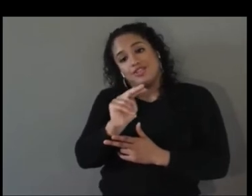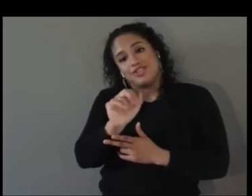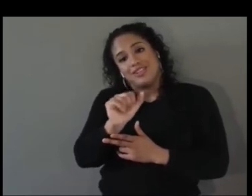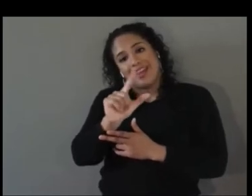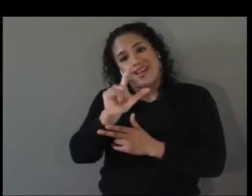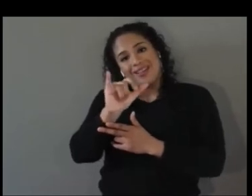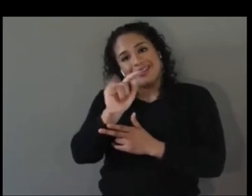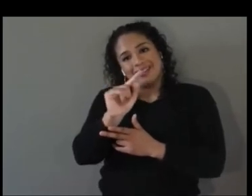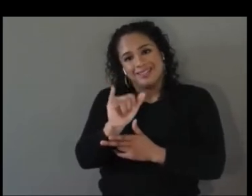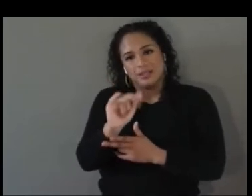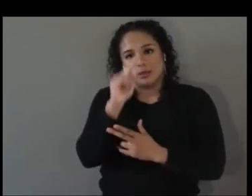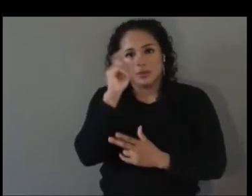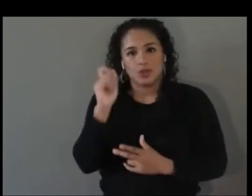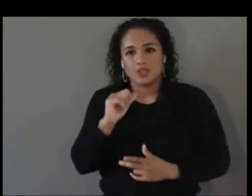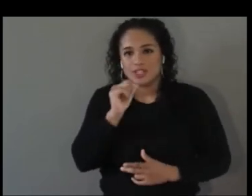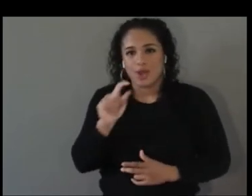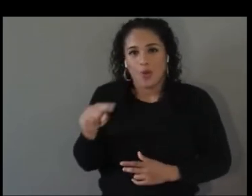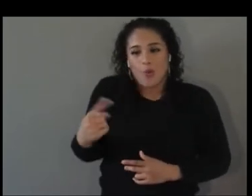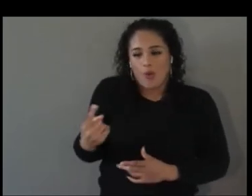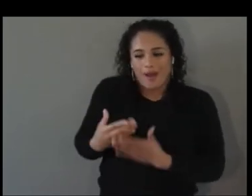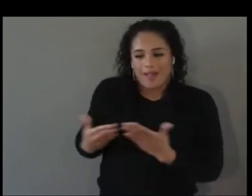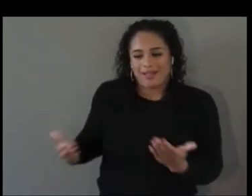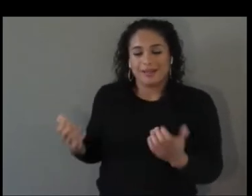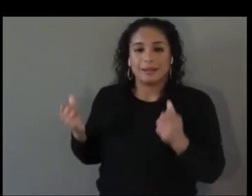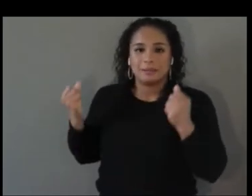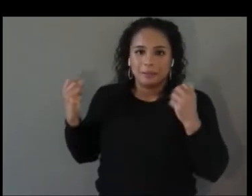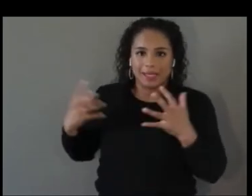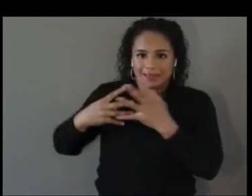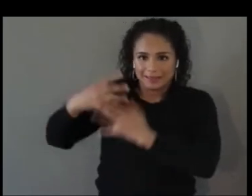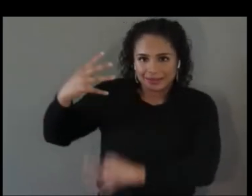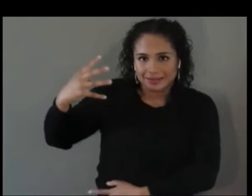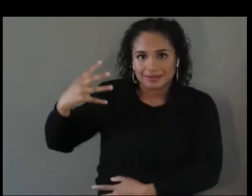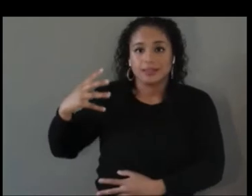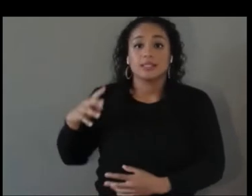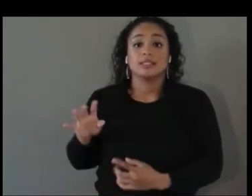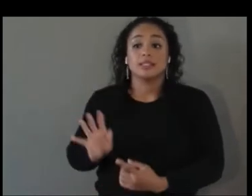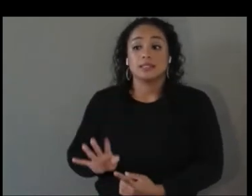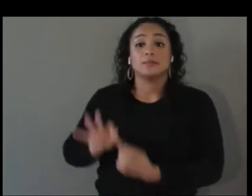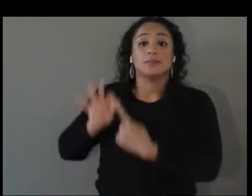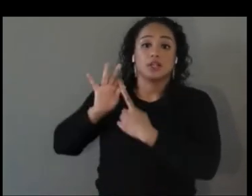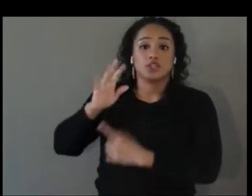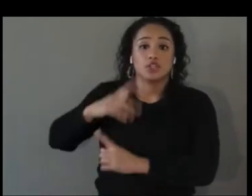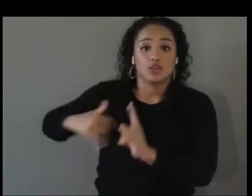and particularly that around disability. It's the most intersectional of all minority groups.